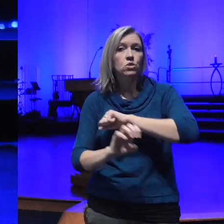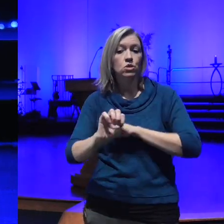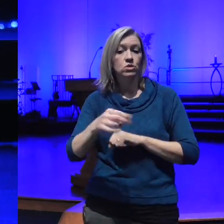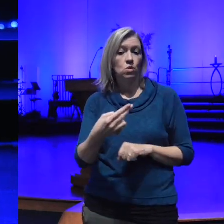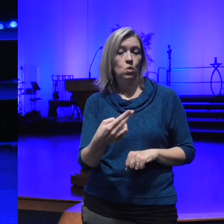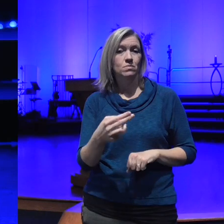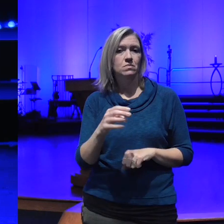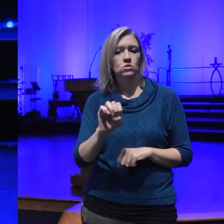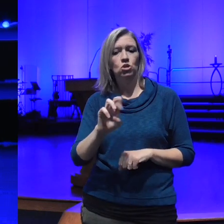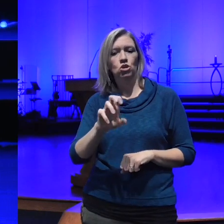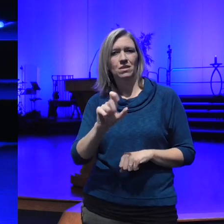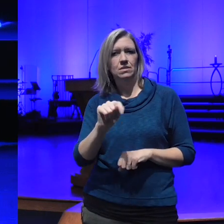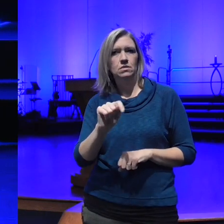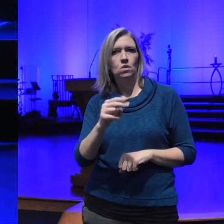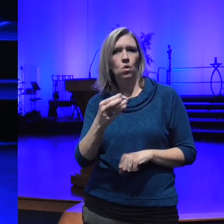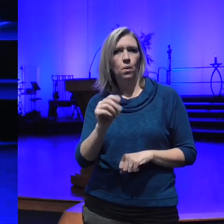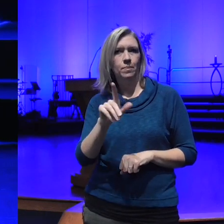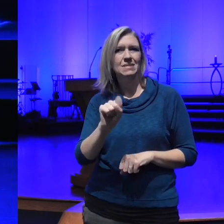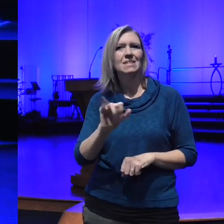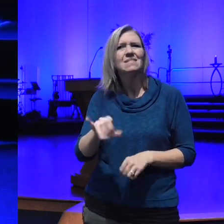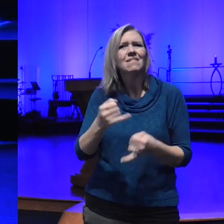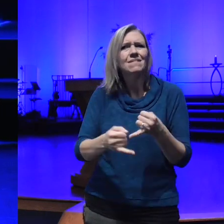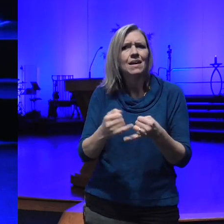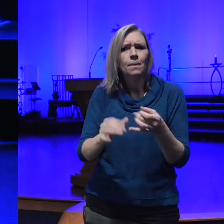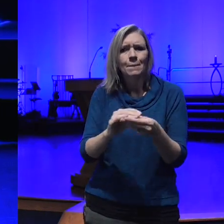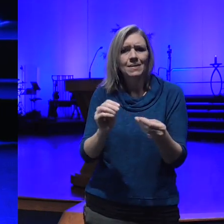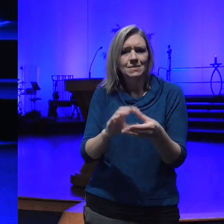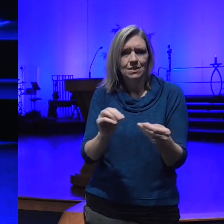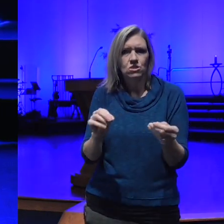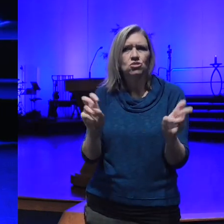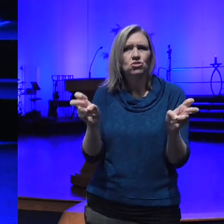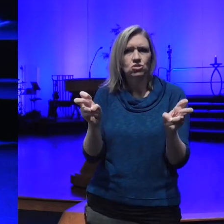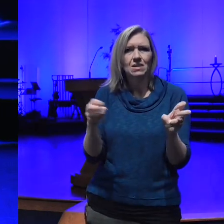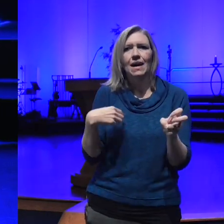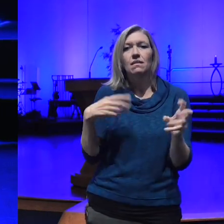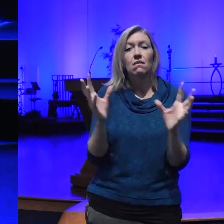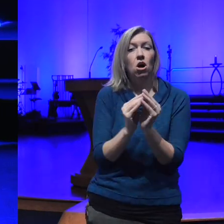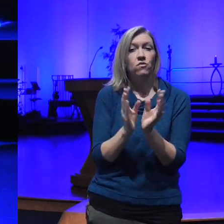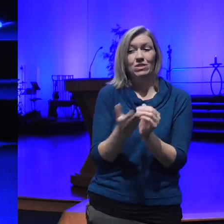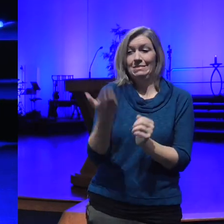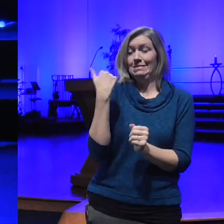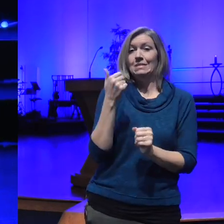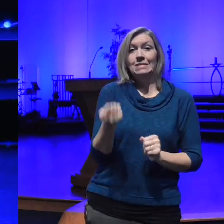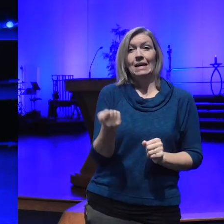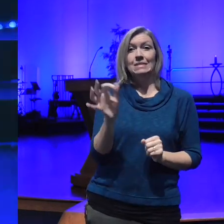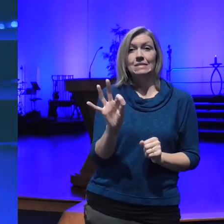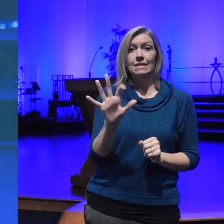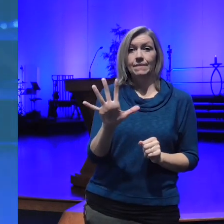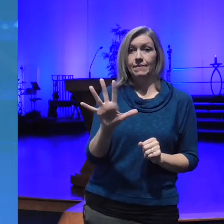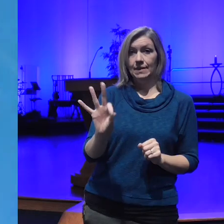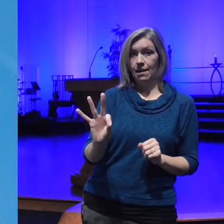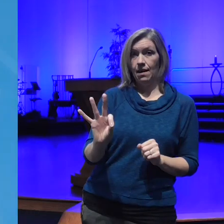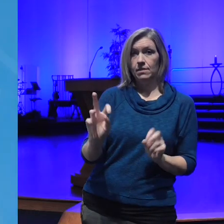called sermon by the Sea at our asilar conference in 1959 said these words it would be wonderful